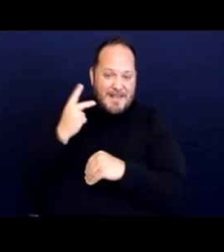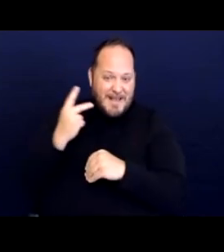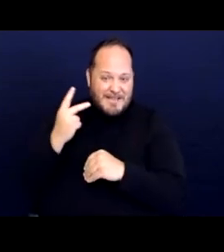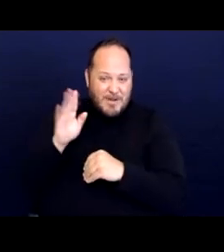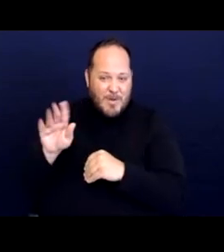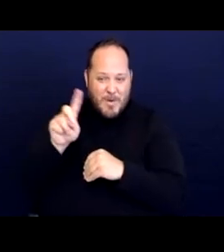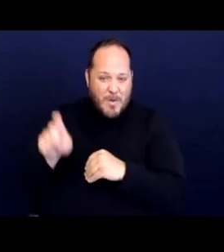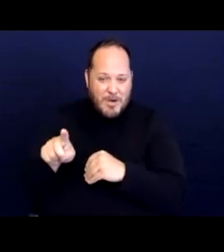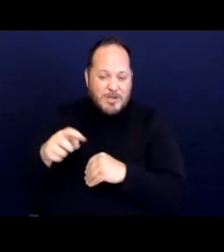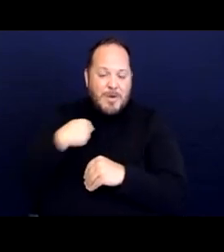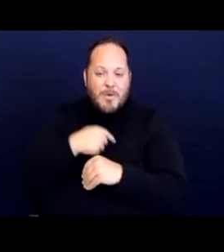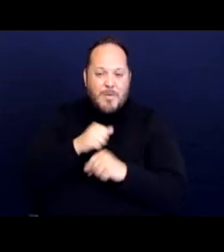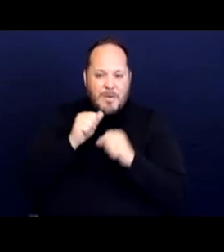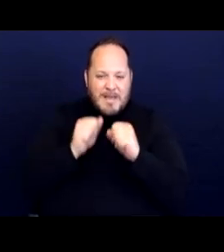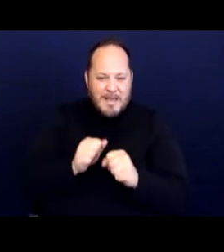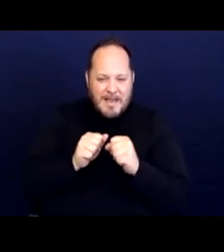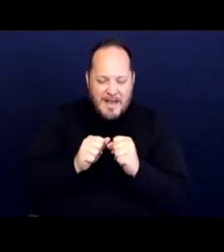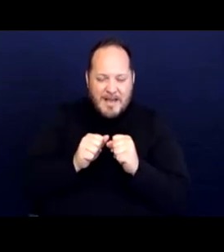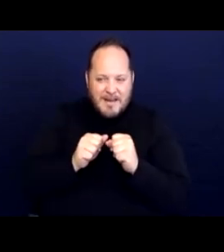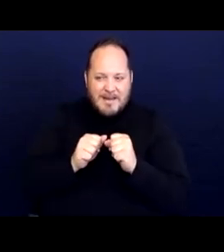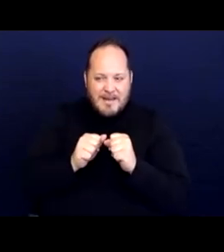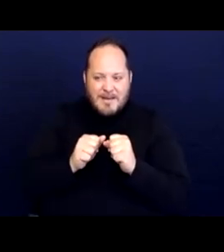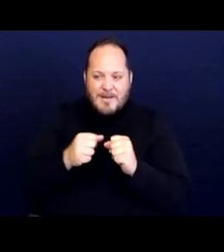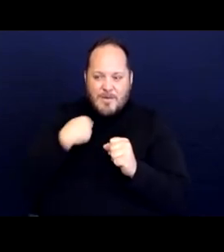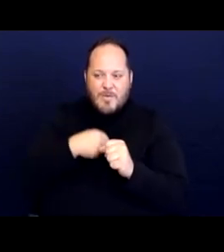and we can, we're definitely willing to dig a little deeper